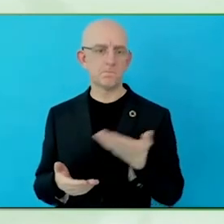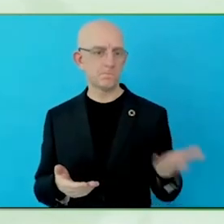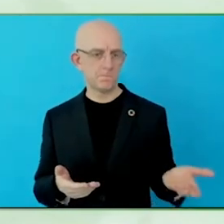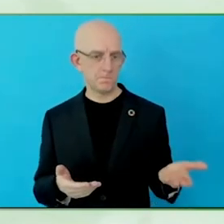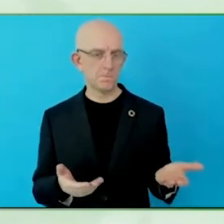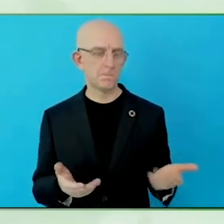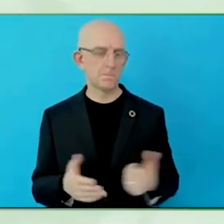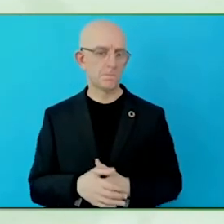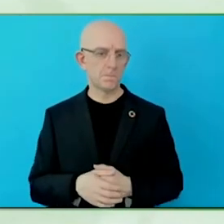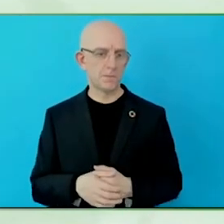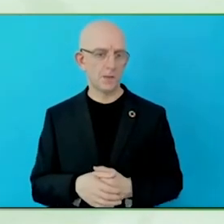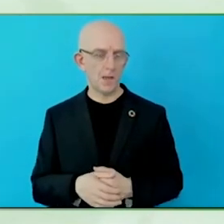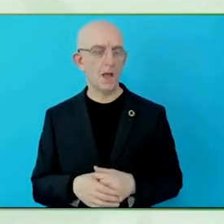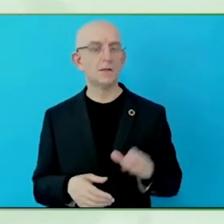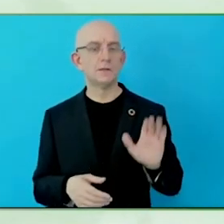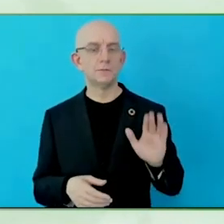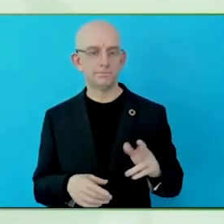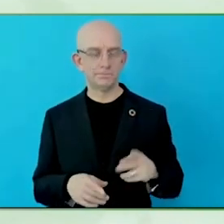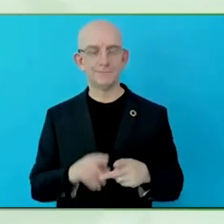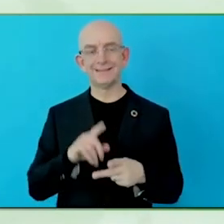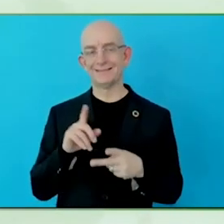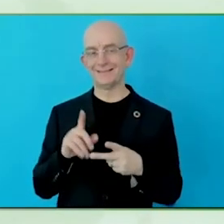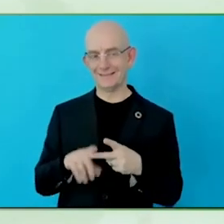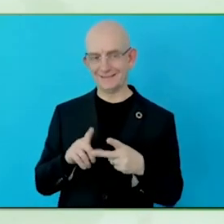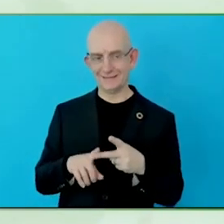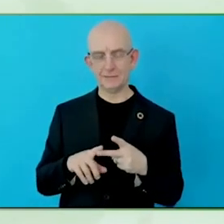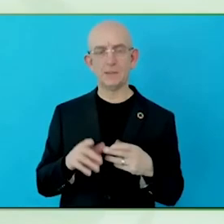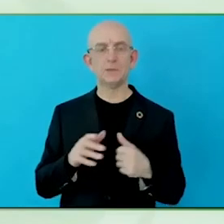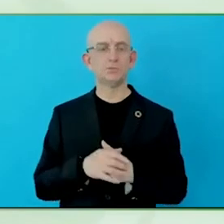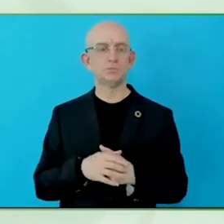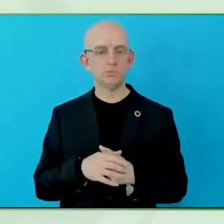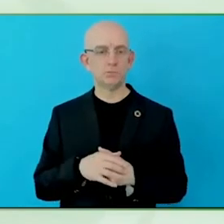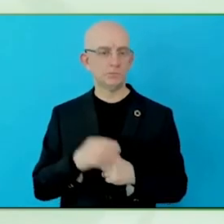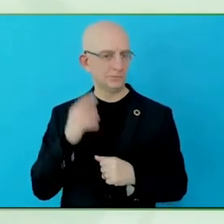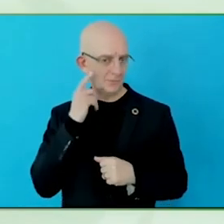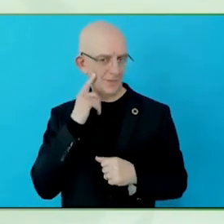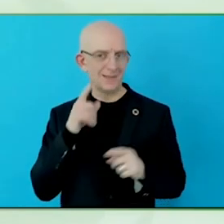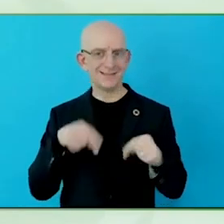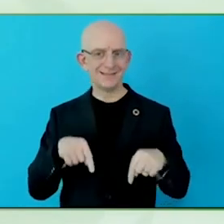that yet, but we should, and that is measuring what kind of issues